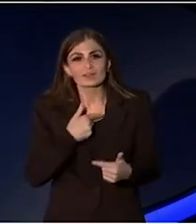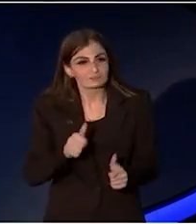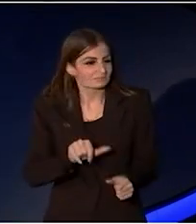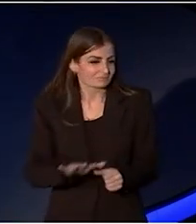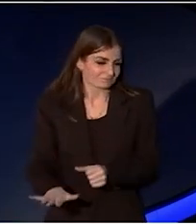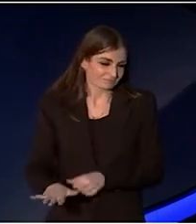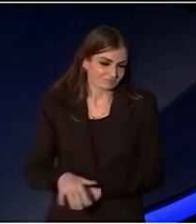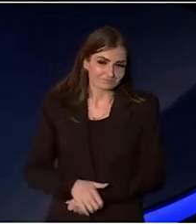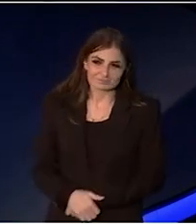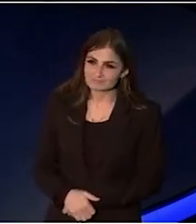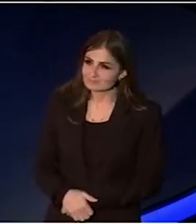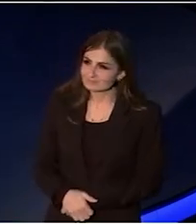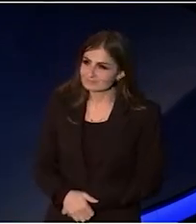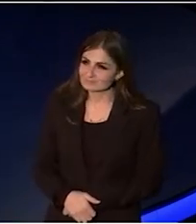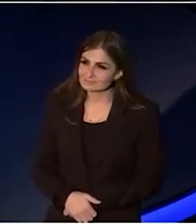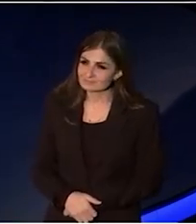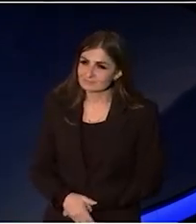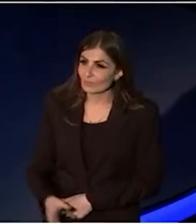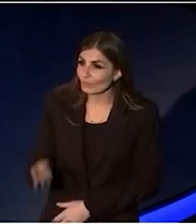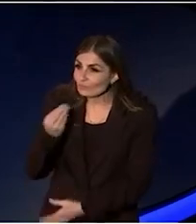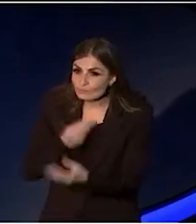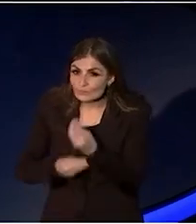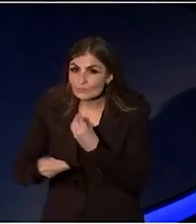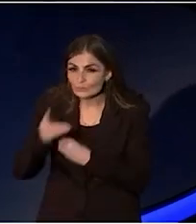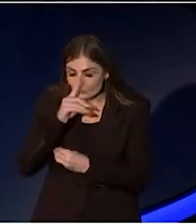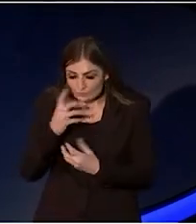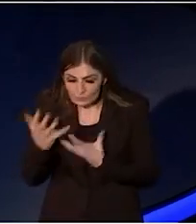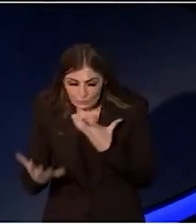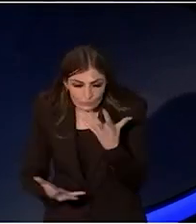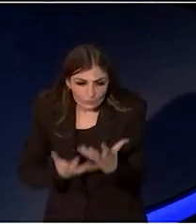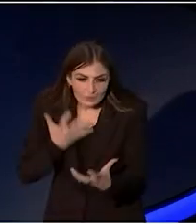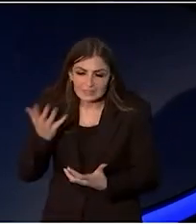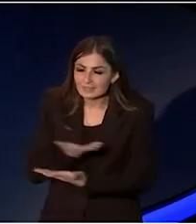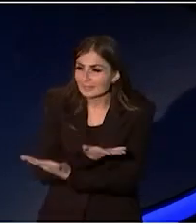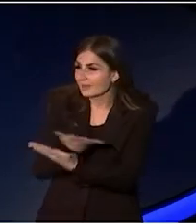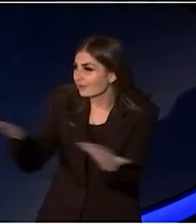where garlic and coriander is simmering away in every kitchen.